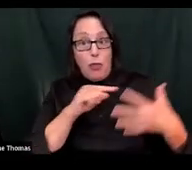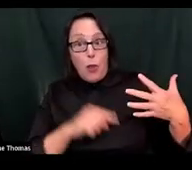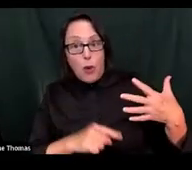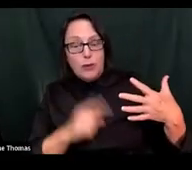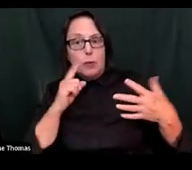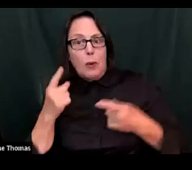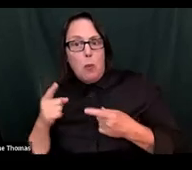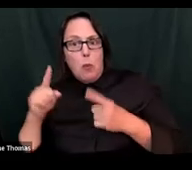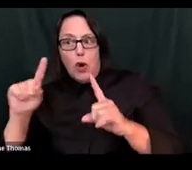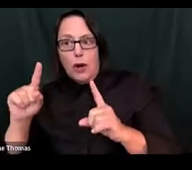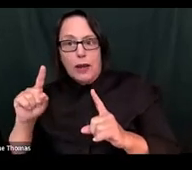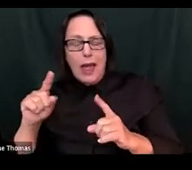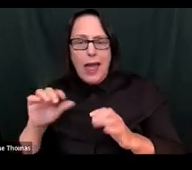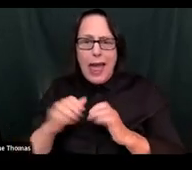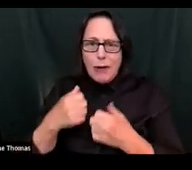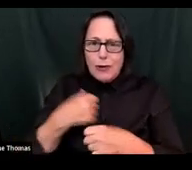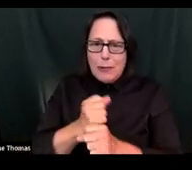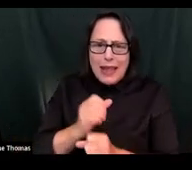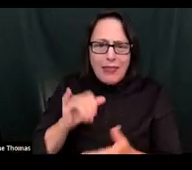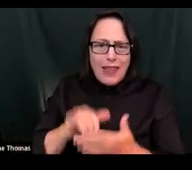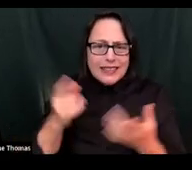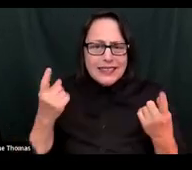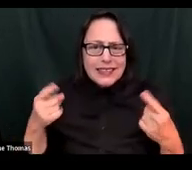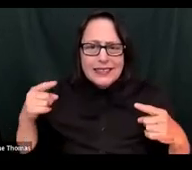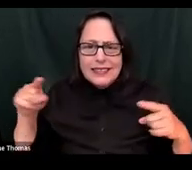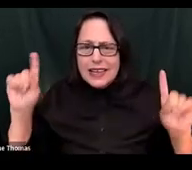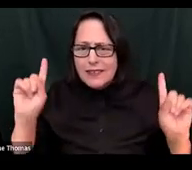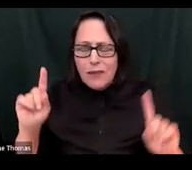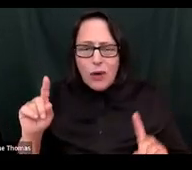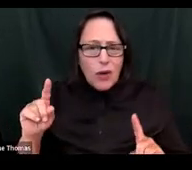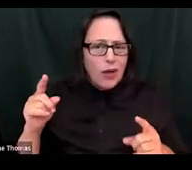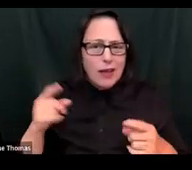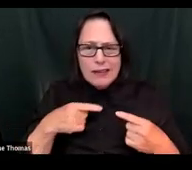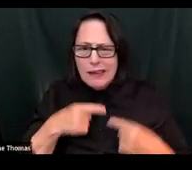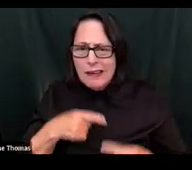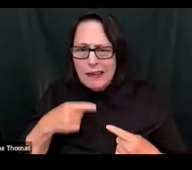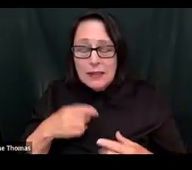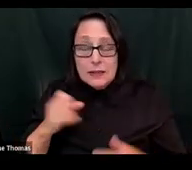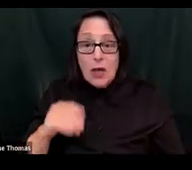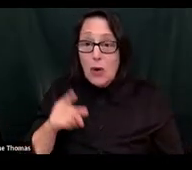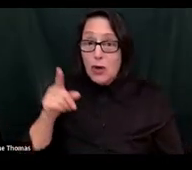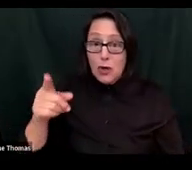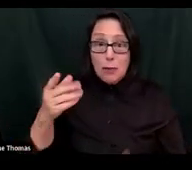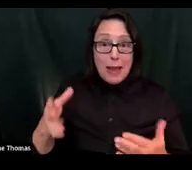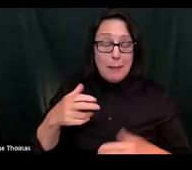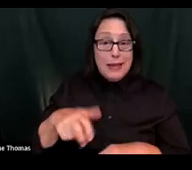them be successful? I'm sure some of you may have sat through IEPs as especially, those